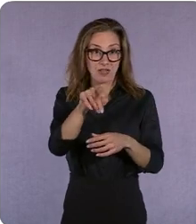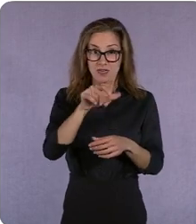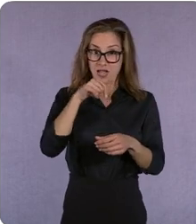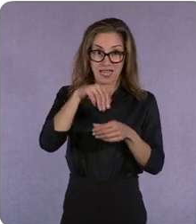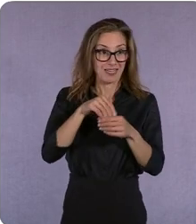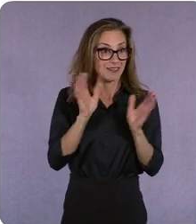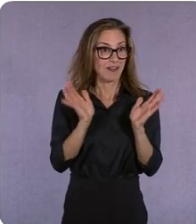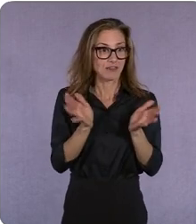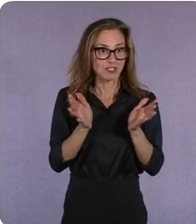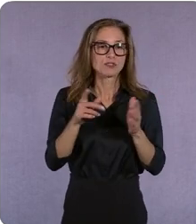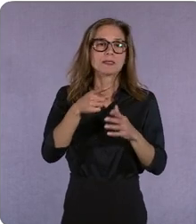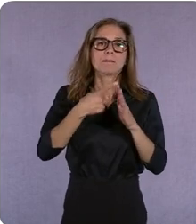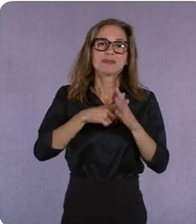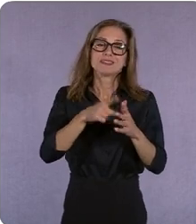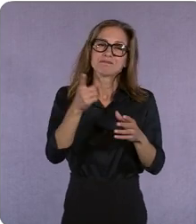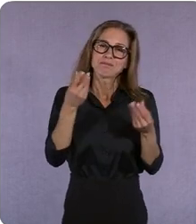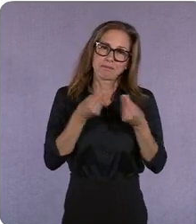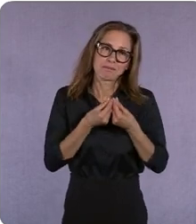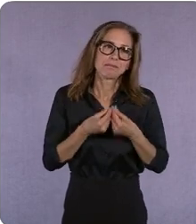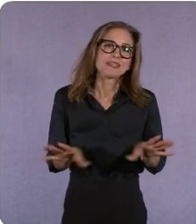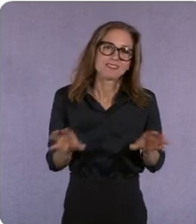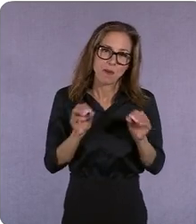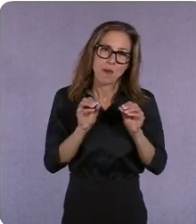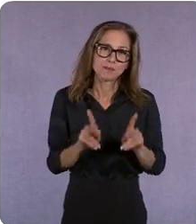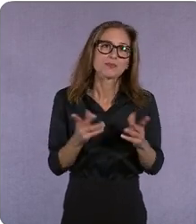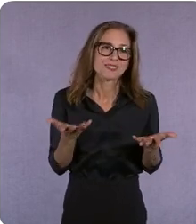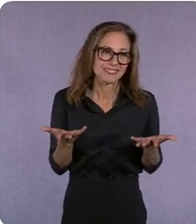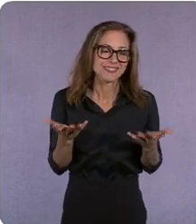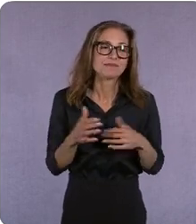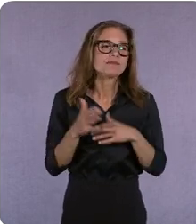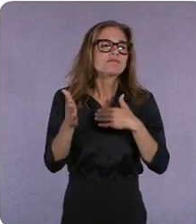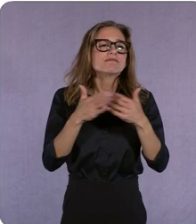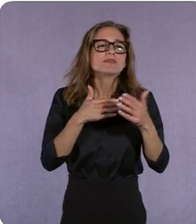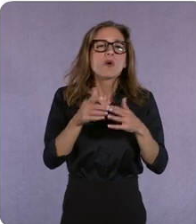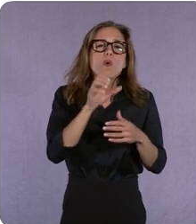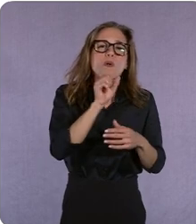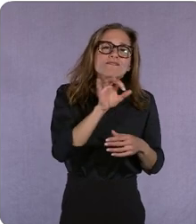opportunity you know whatever that thing that used to be old-fashioned called word of mouth um